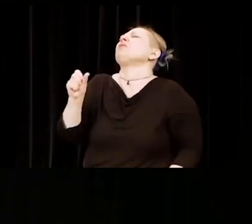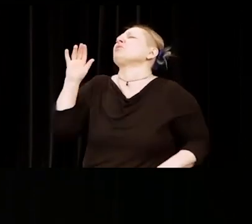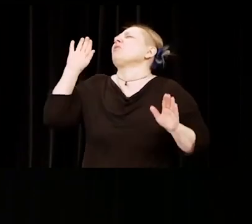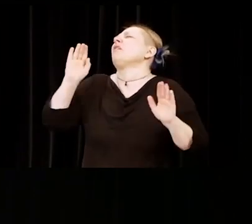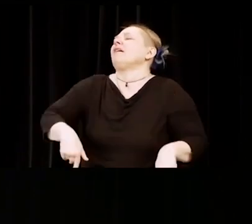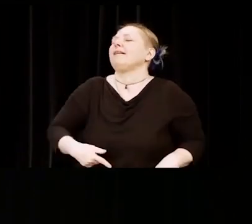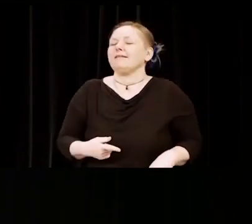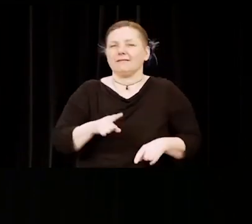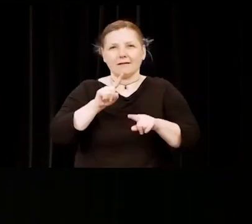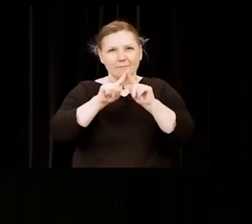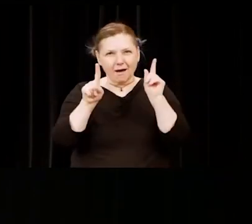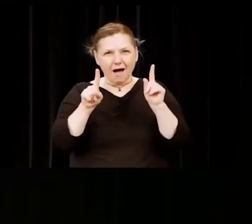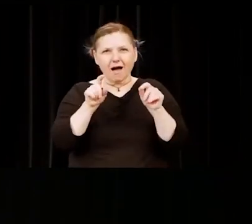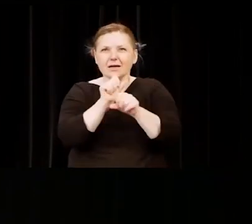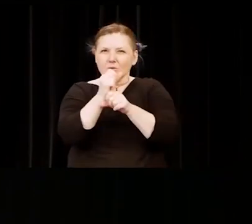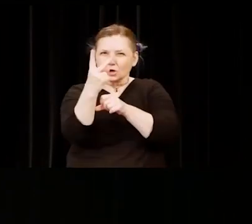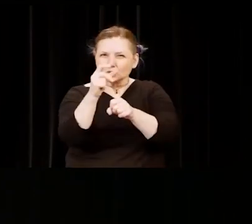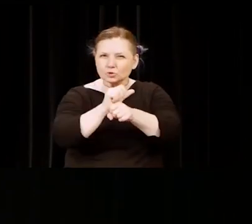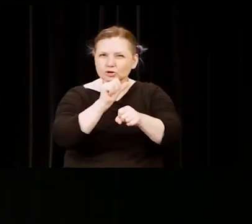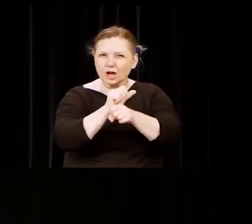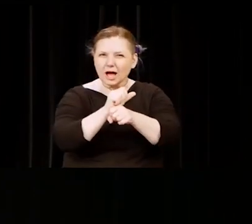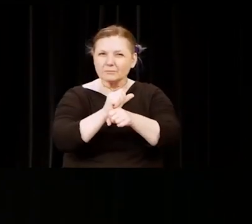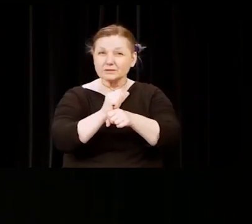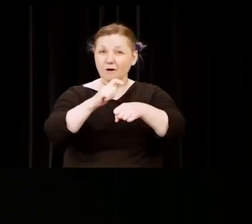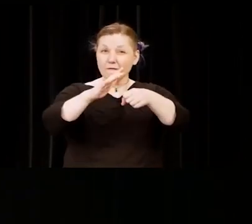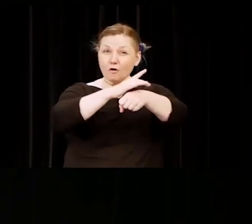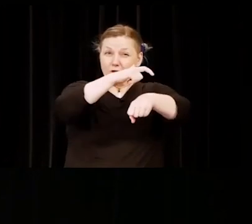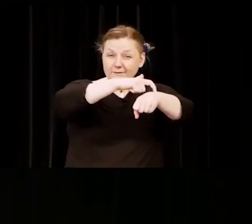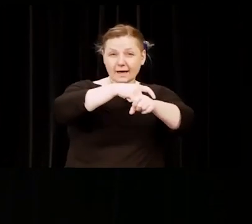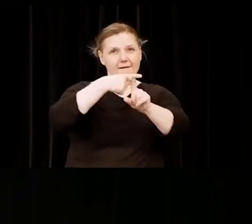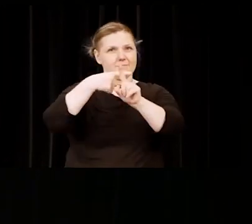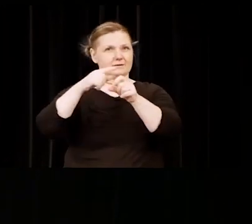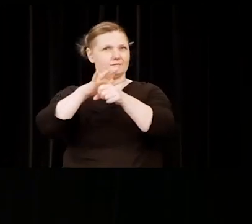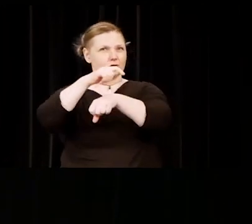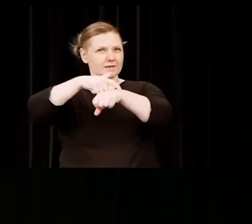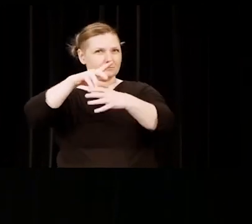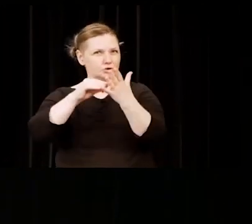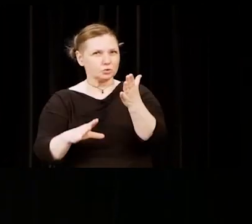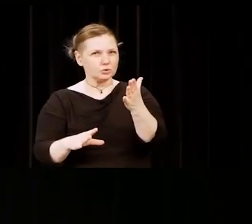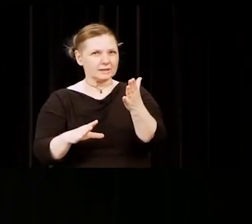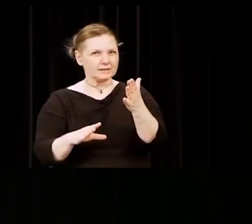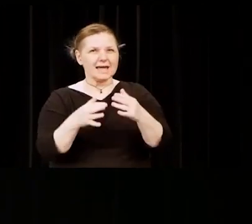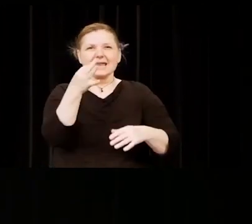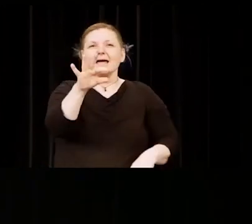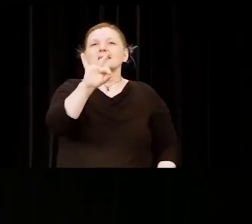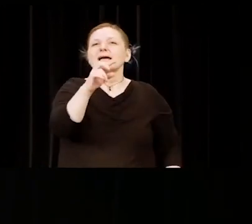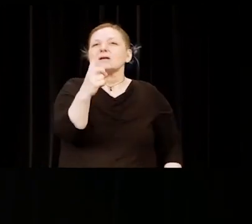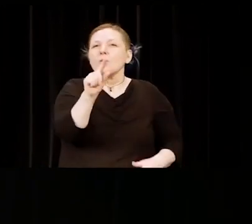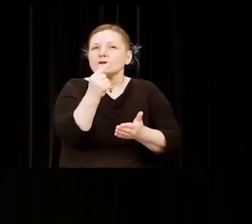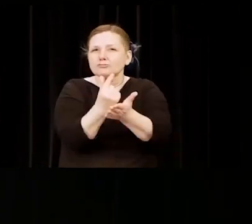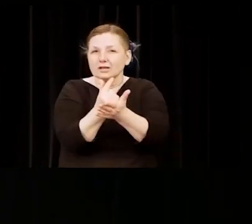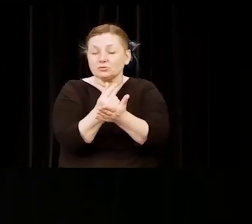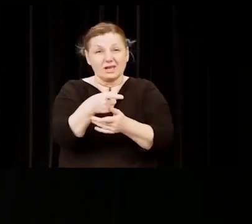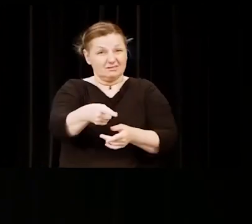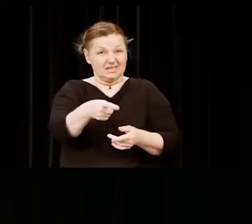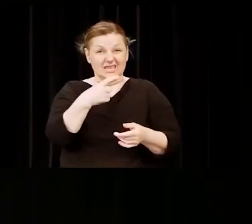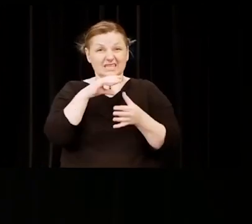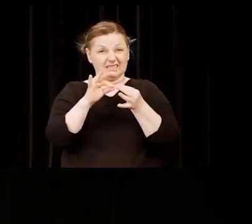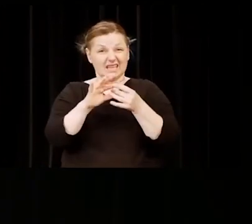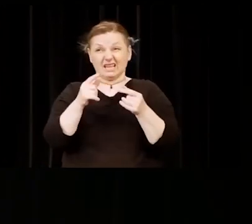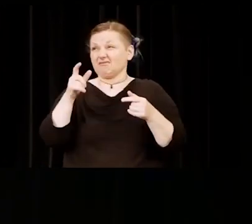as a full time student. Giving up would have been easy, but instead, David persisted with the support of HCC